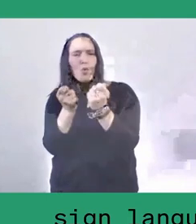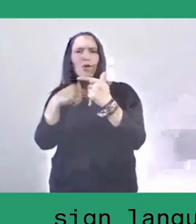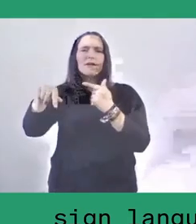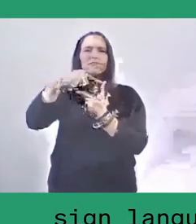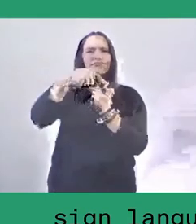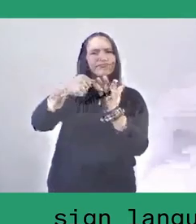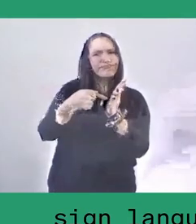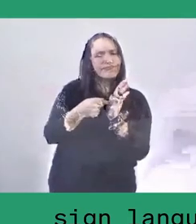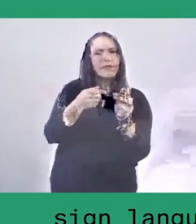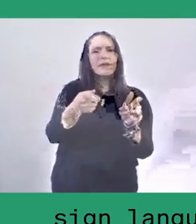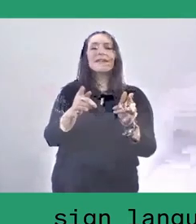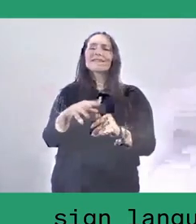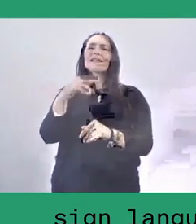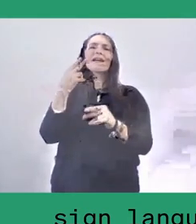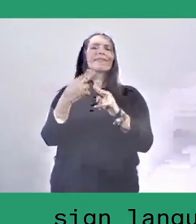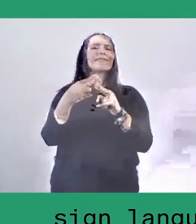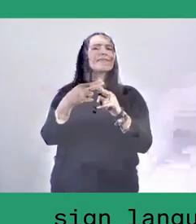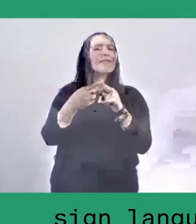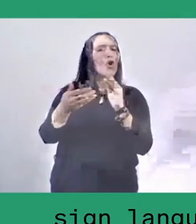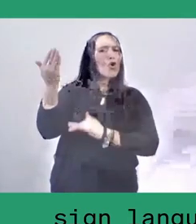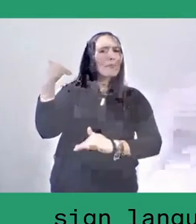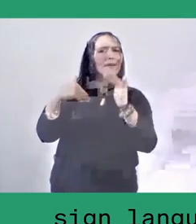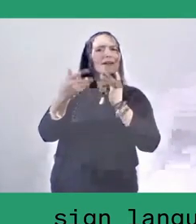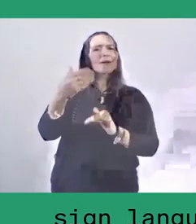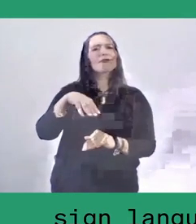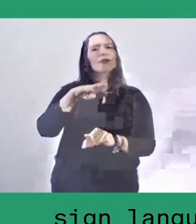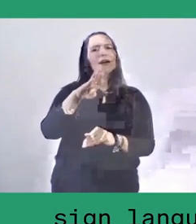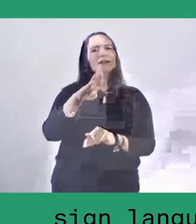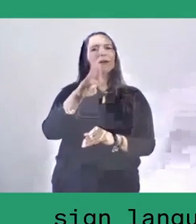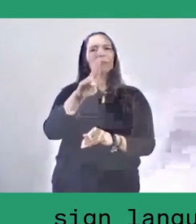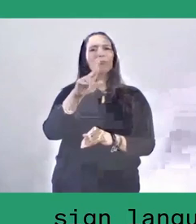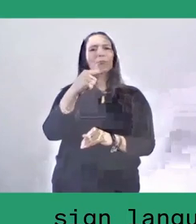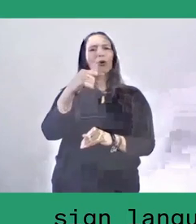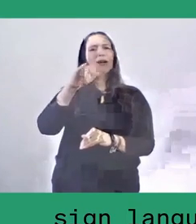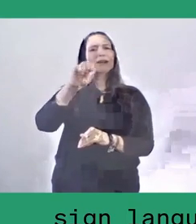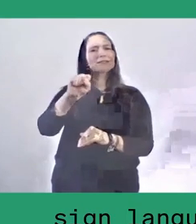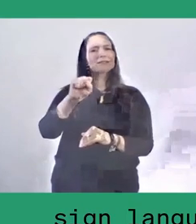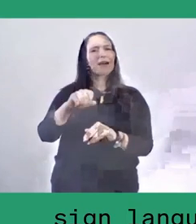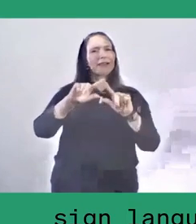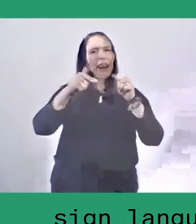comes from the ancient Buddhist language, which means palace.